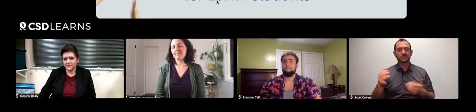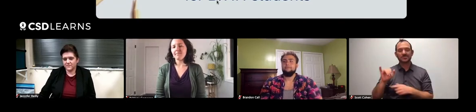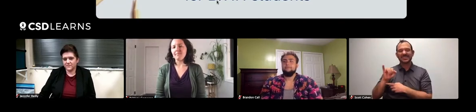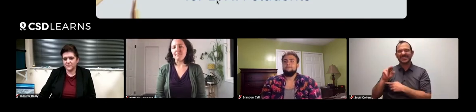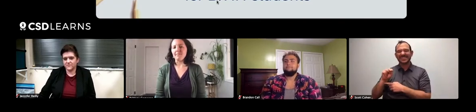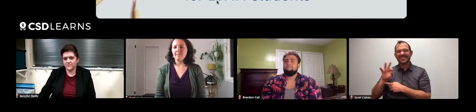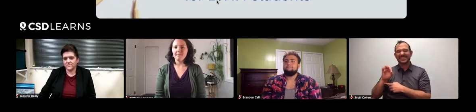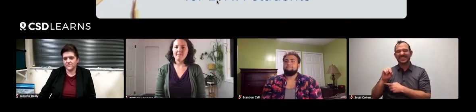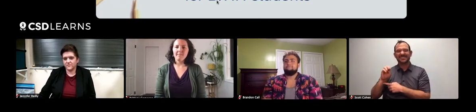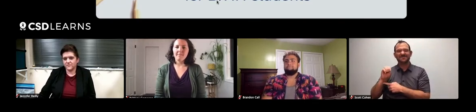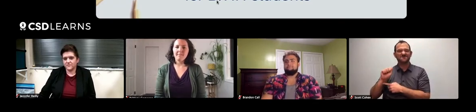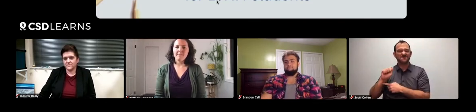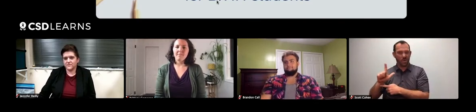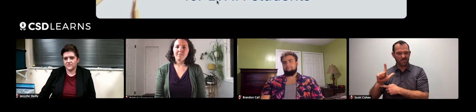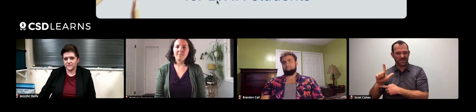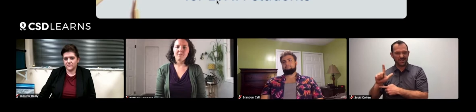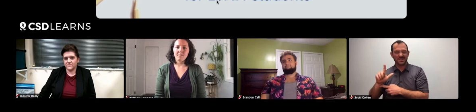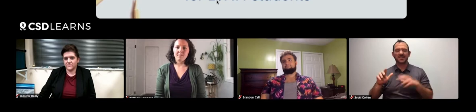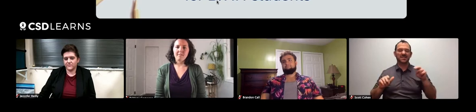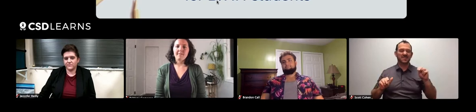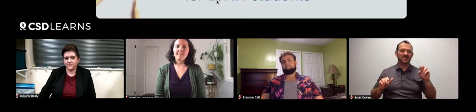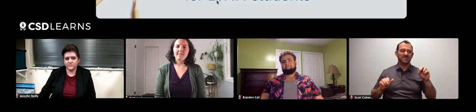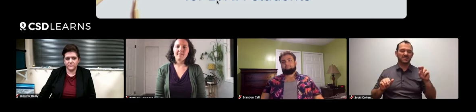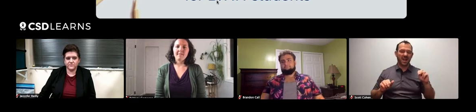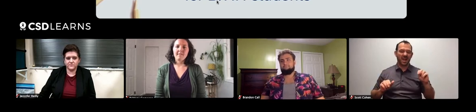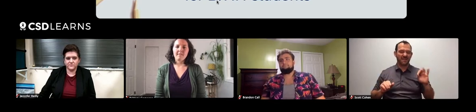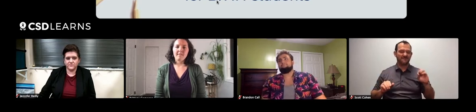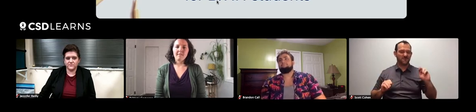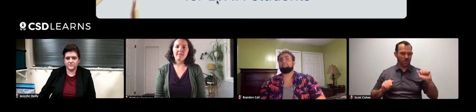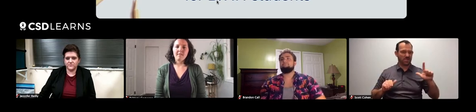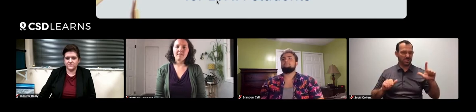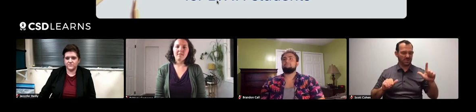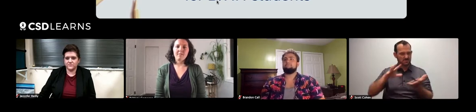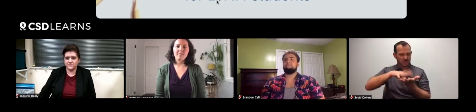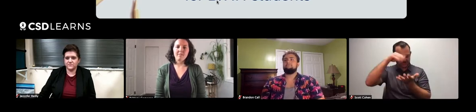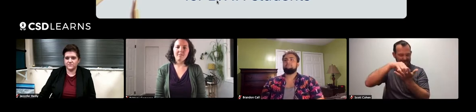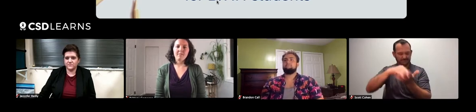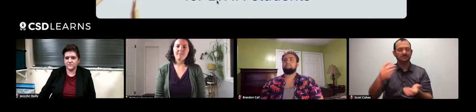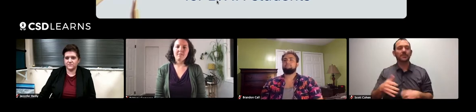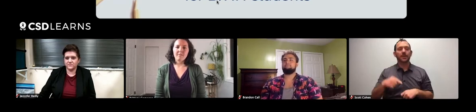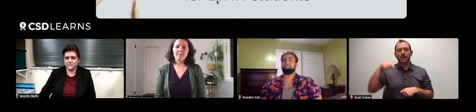is informal and non-formal STEM learning opportunities.